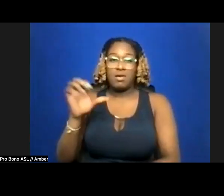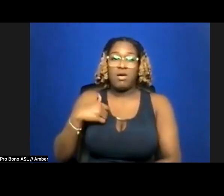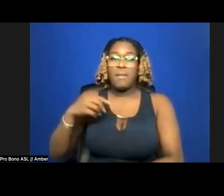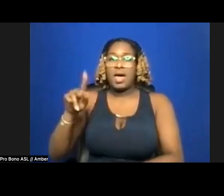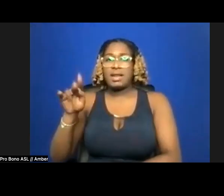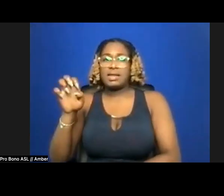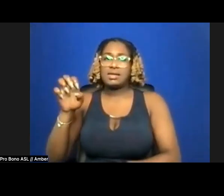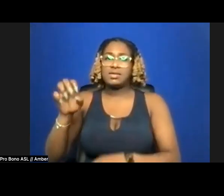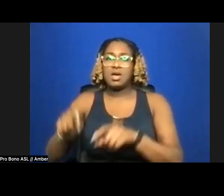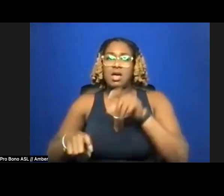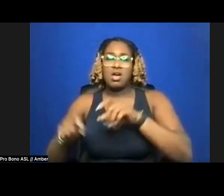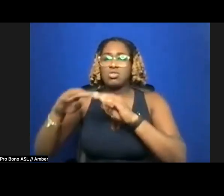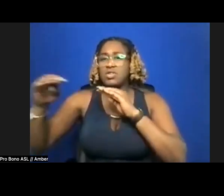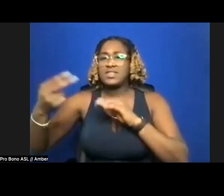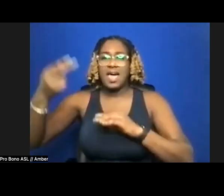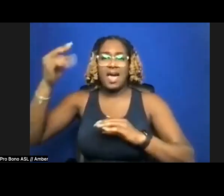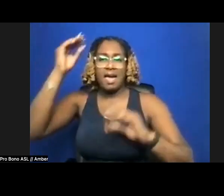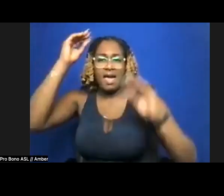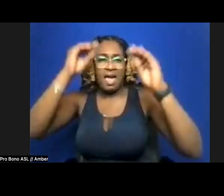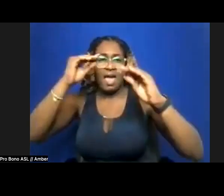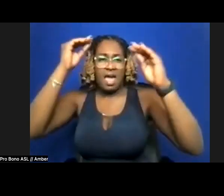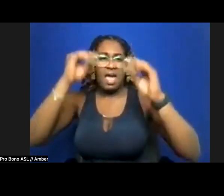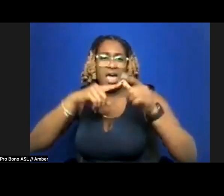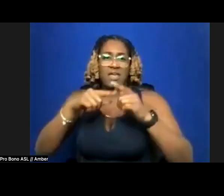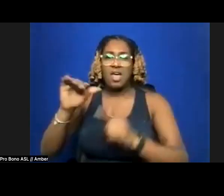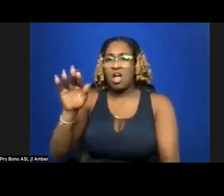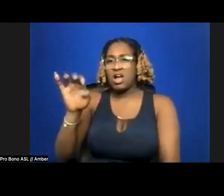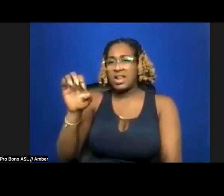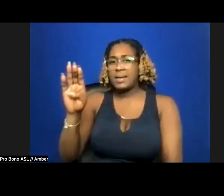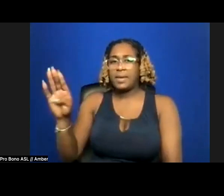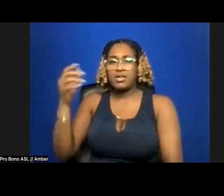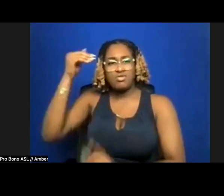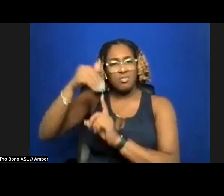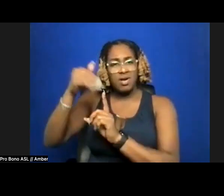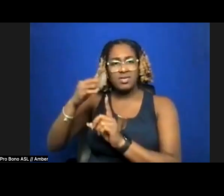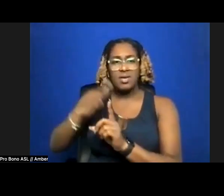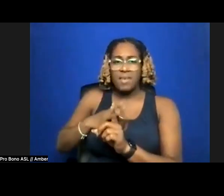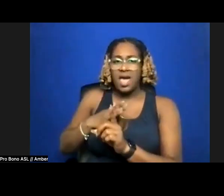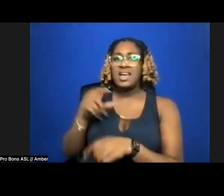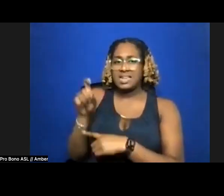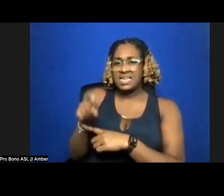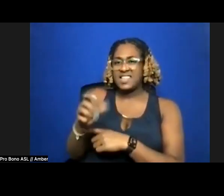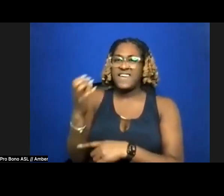of a hi-hat’s crash while Cardi B reminds me of my cardinal needs: a fat-sack money bag